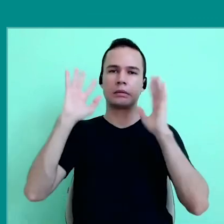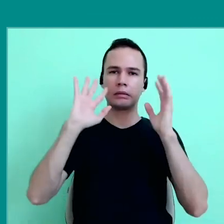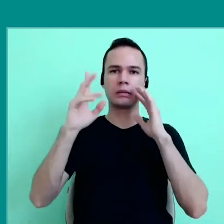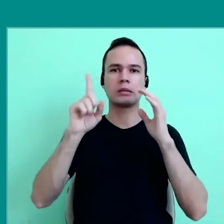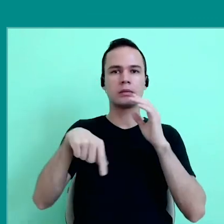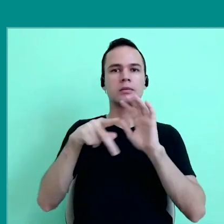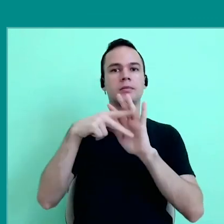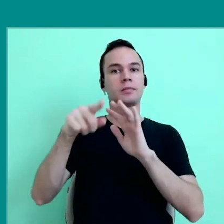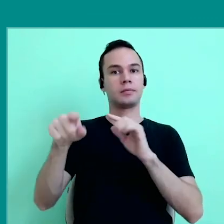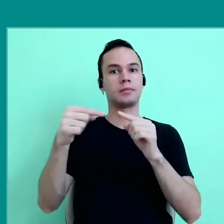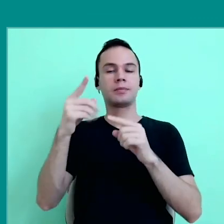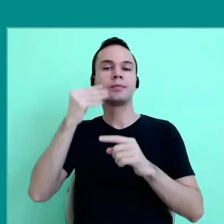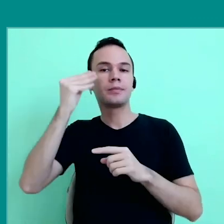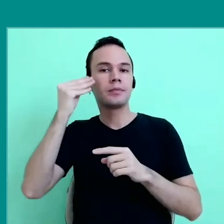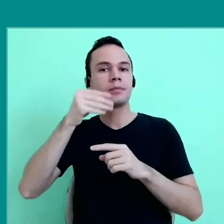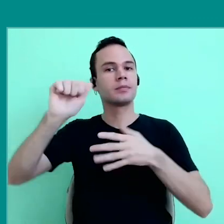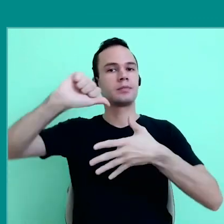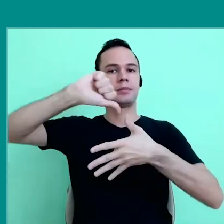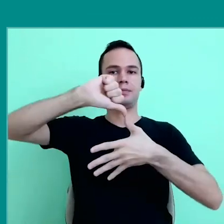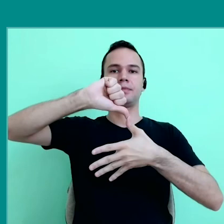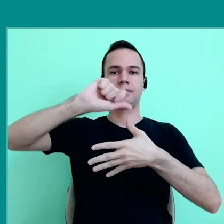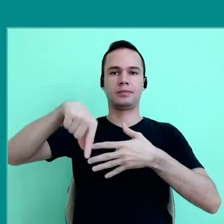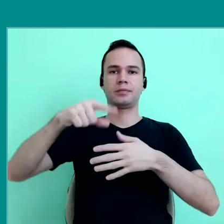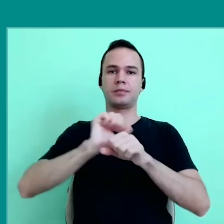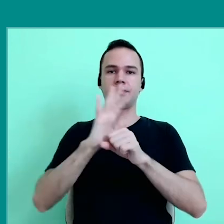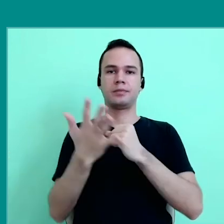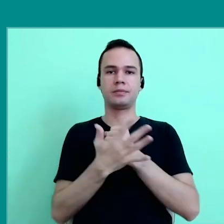I think from our experience Latin America with the pandemic,